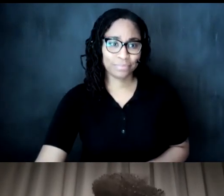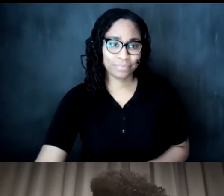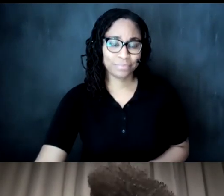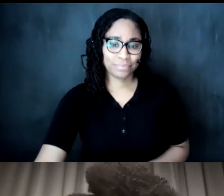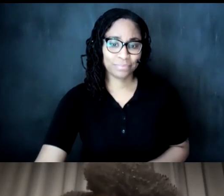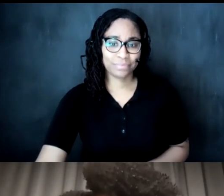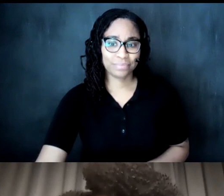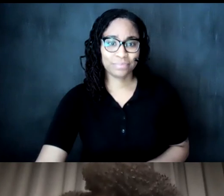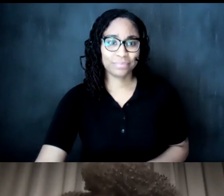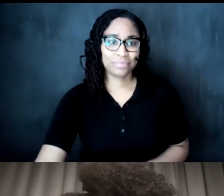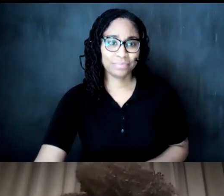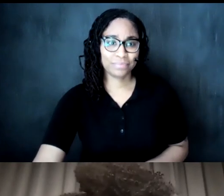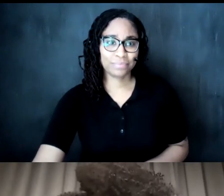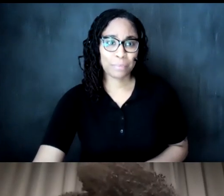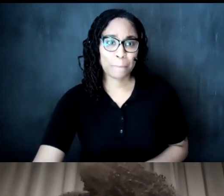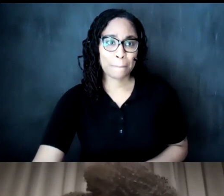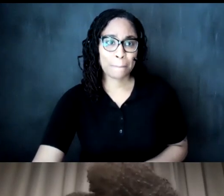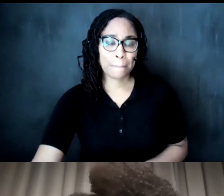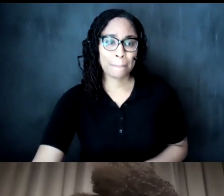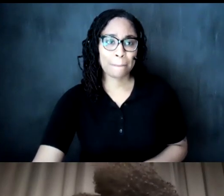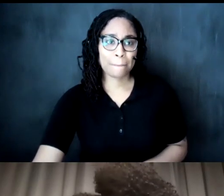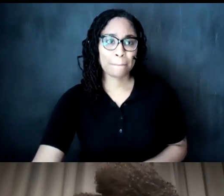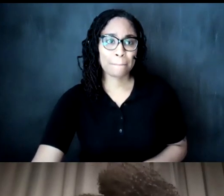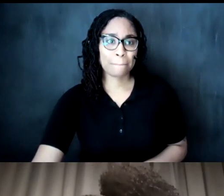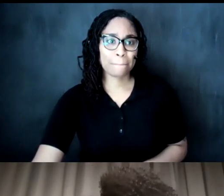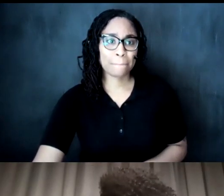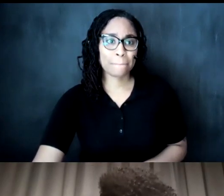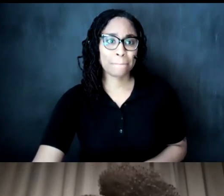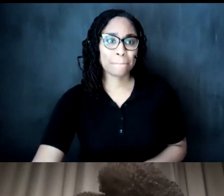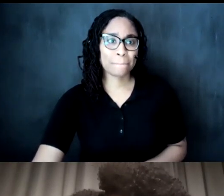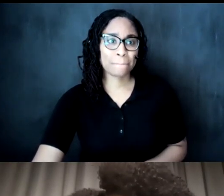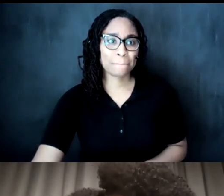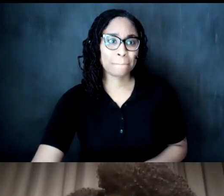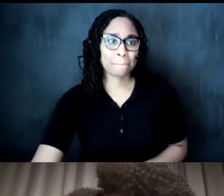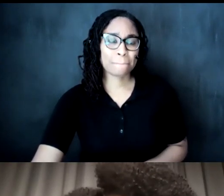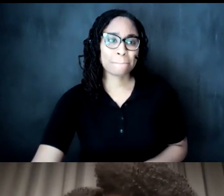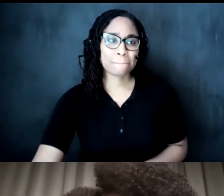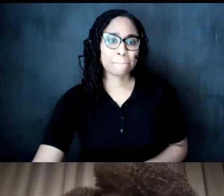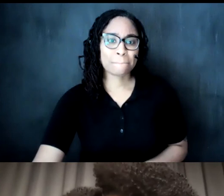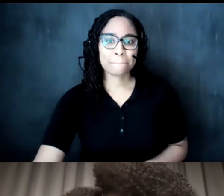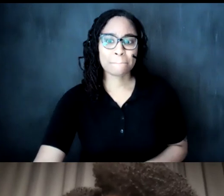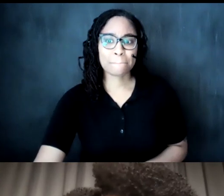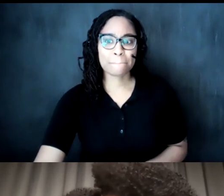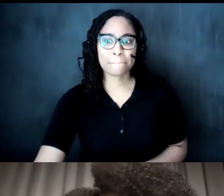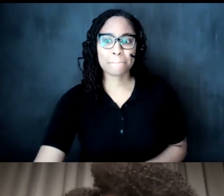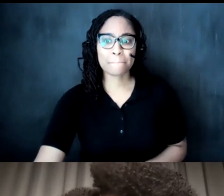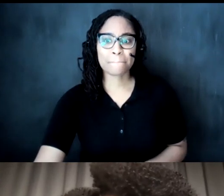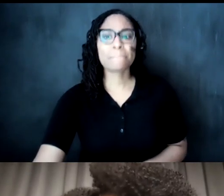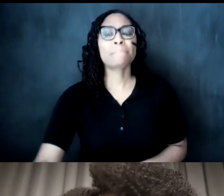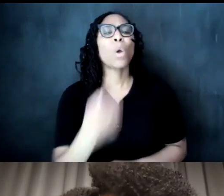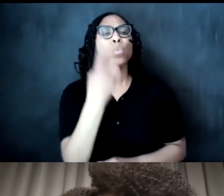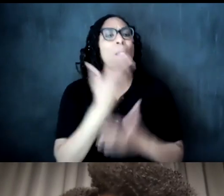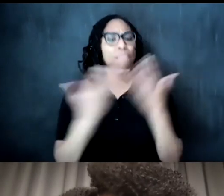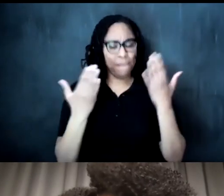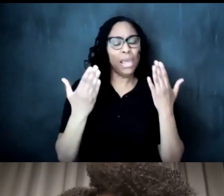one thing that that i would kind of continue from what i'd what i tried to start to mention earlier